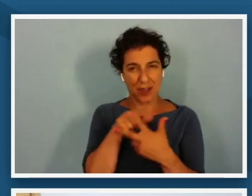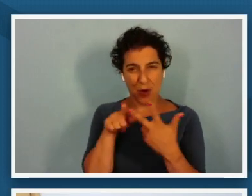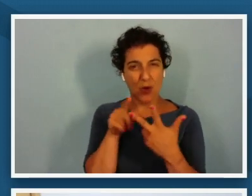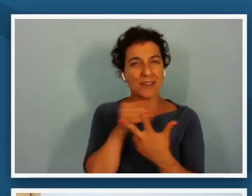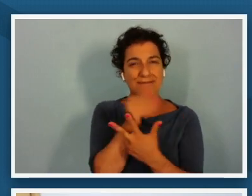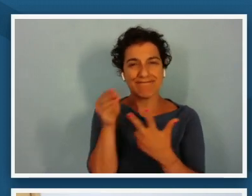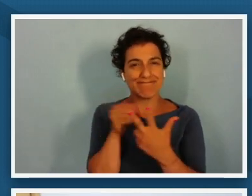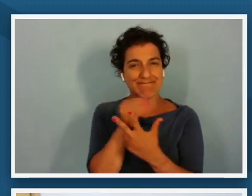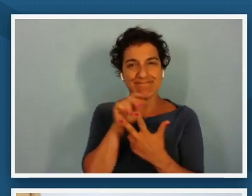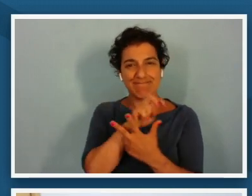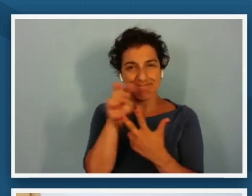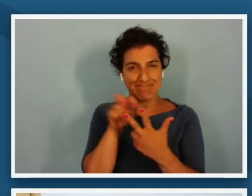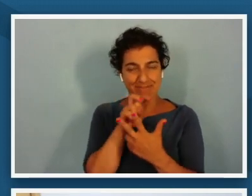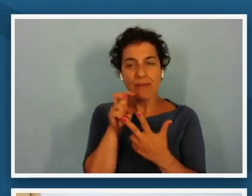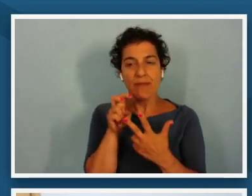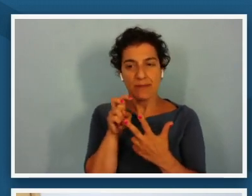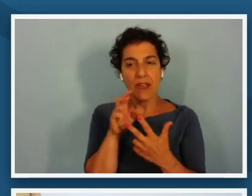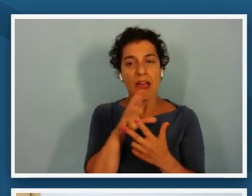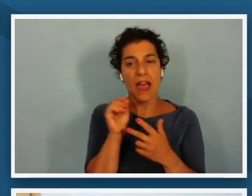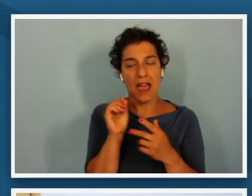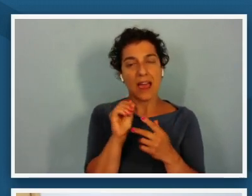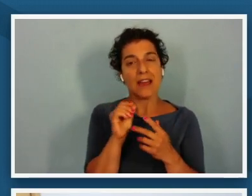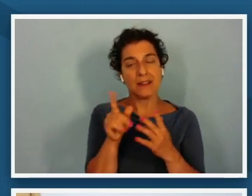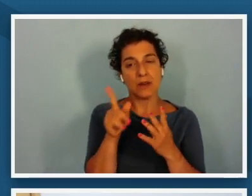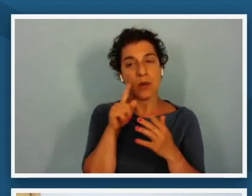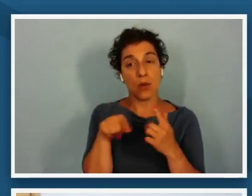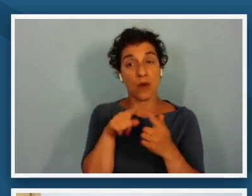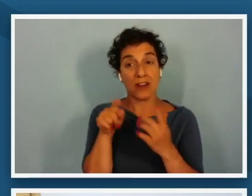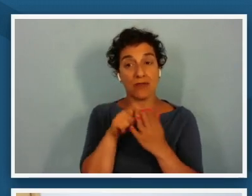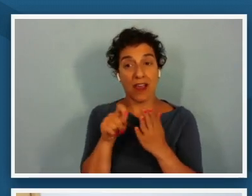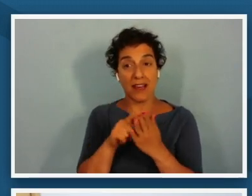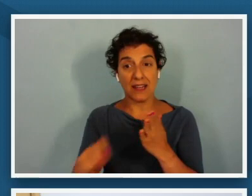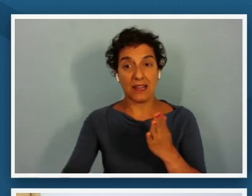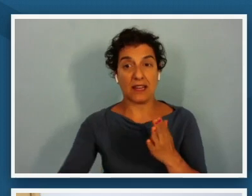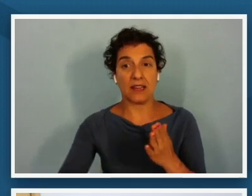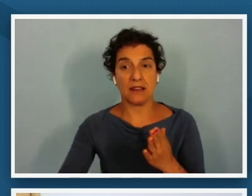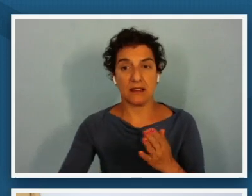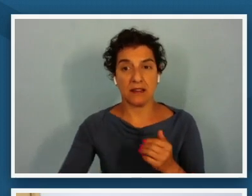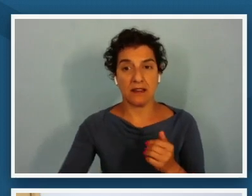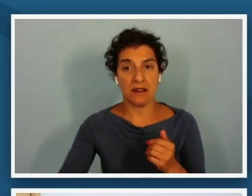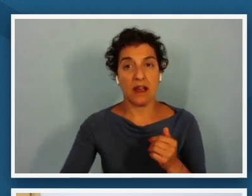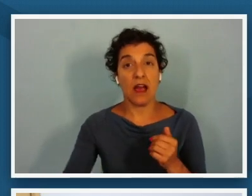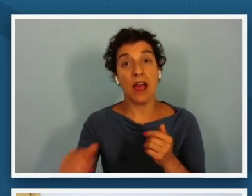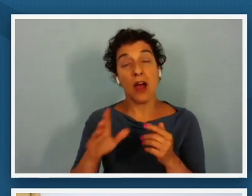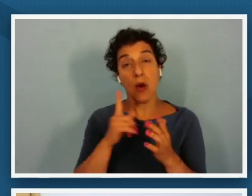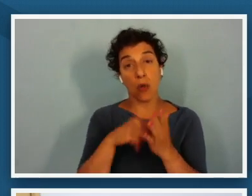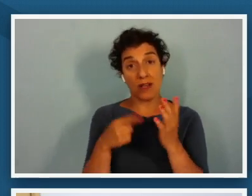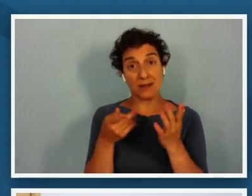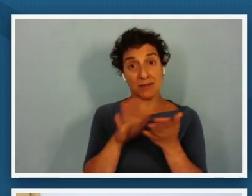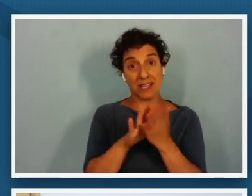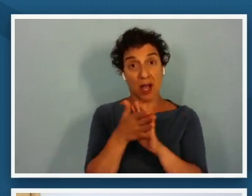one of the things that is you know in the last year or so has become more of